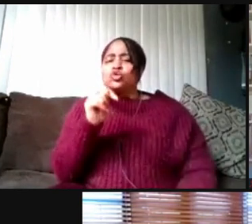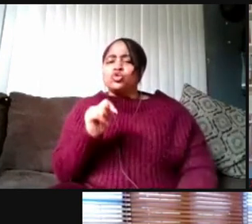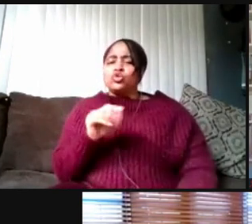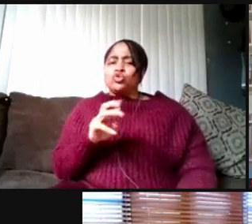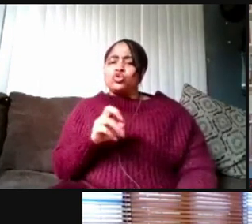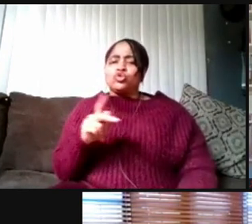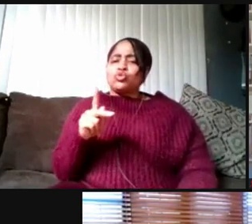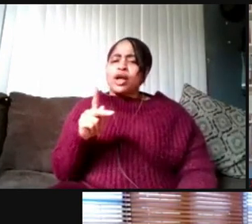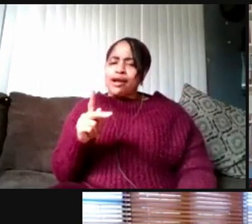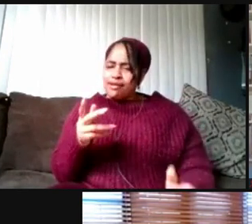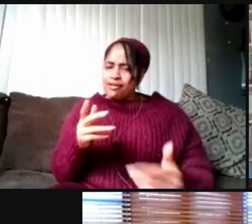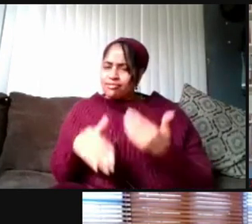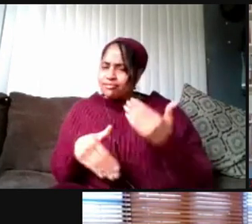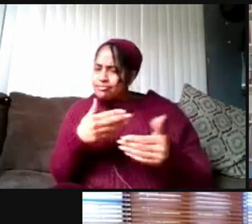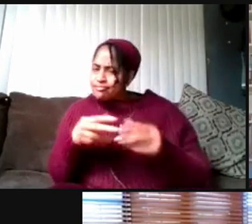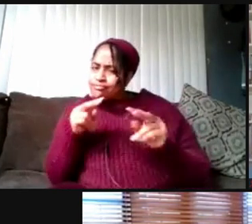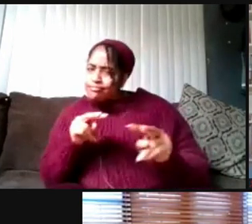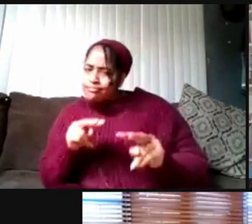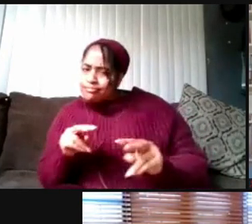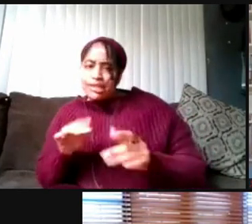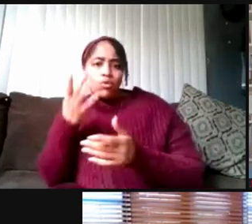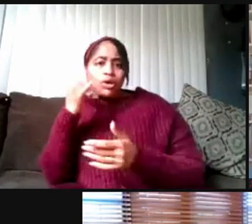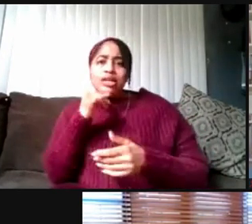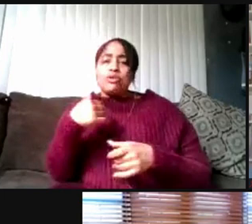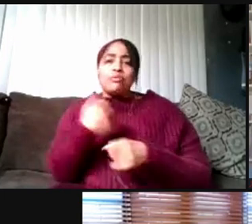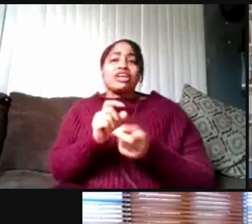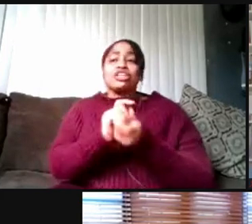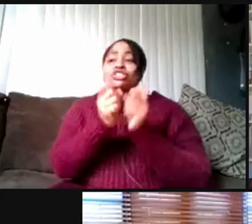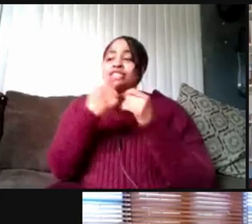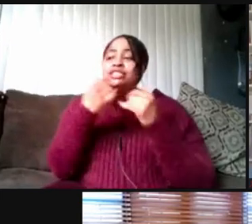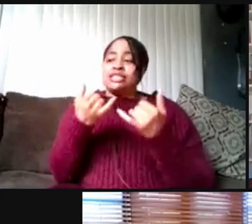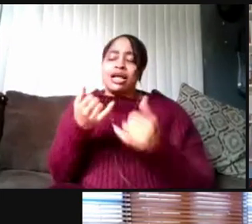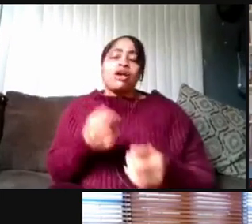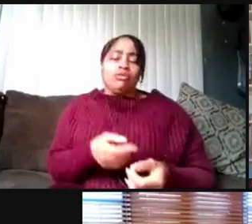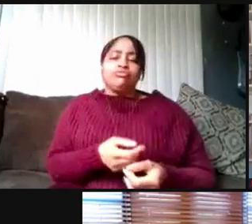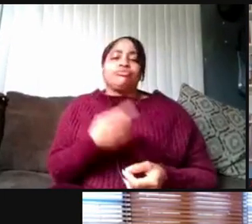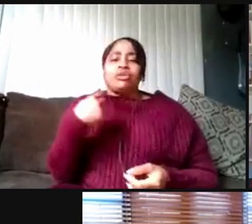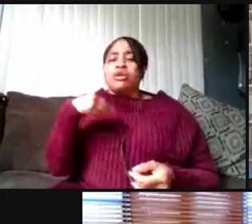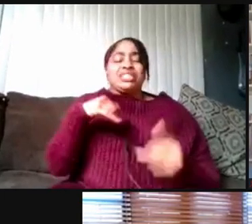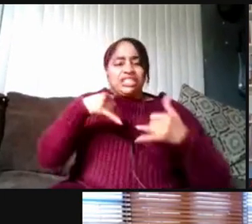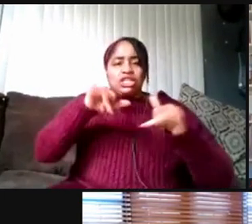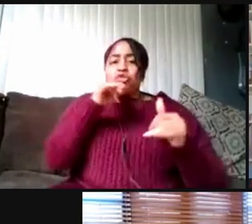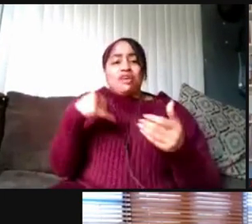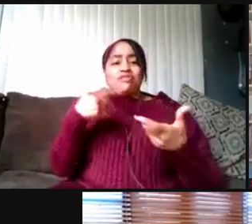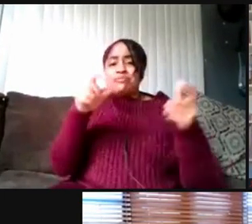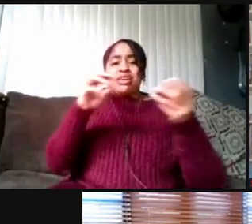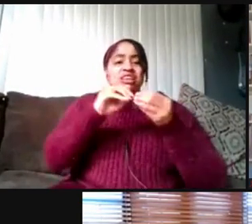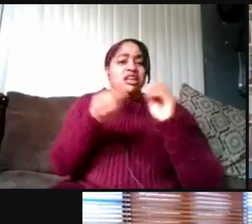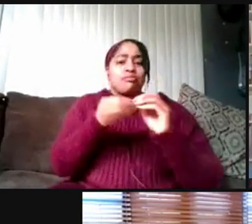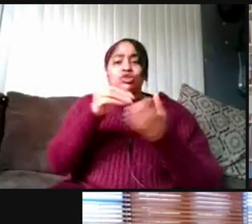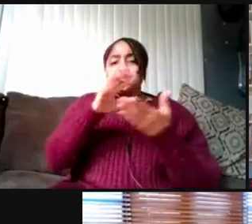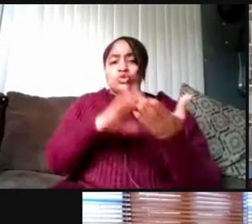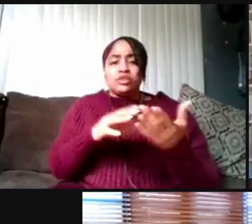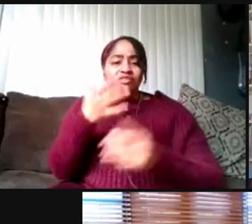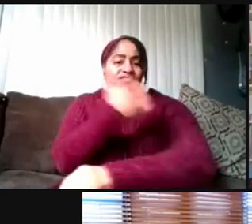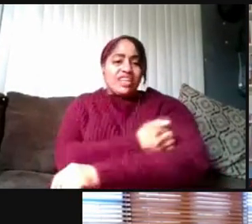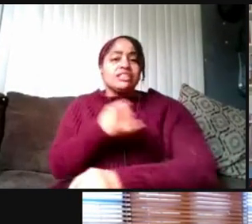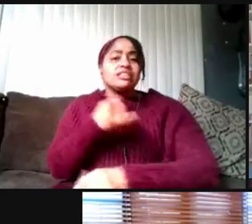about, well, why aren't we making a change now? We still don't have big numbers of students vaccinated, it is increasing, thankfully.